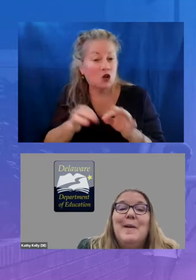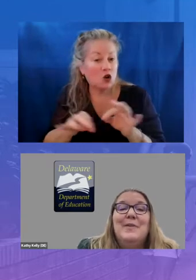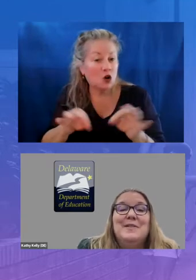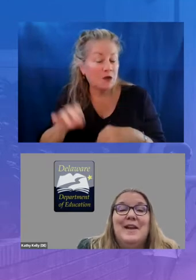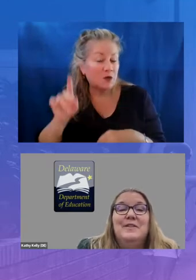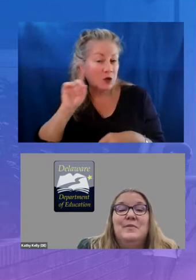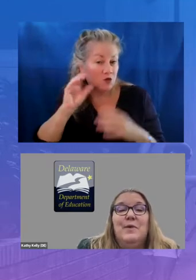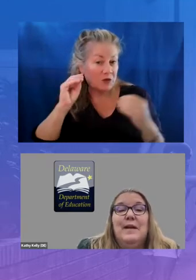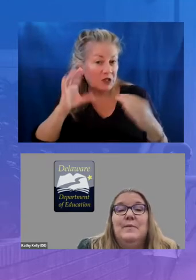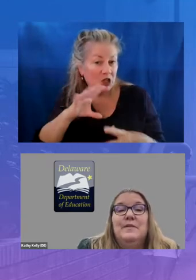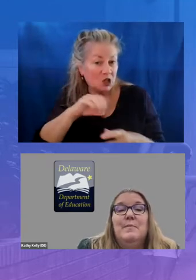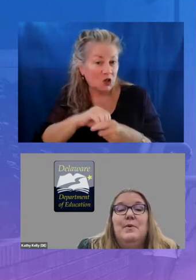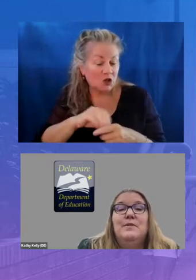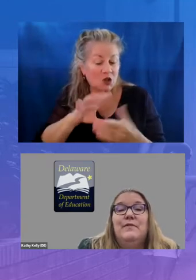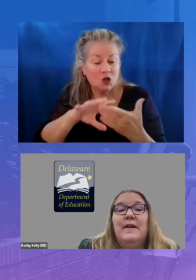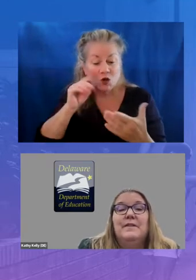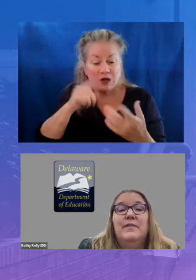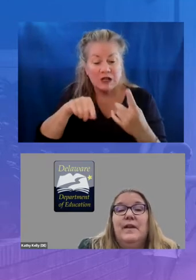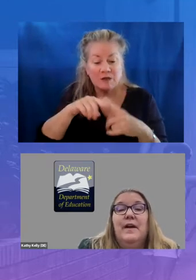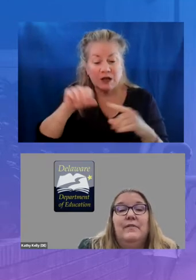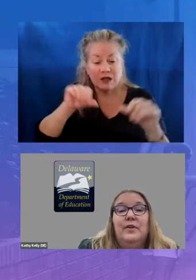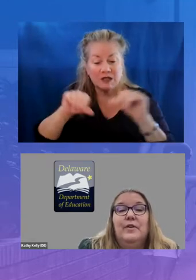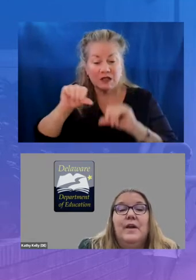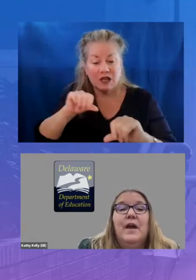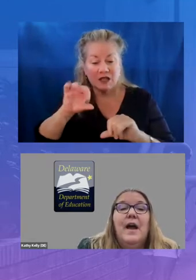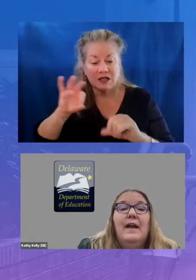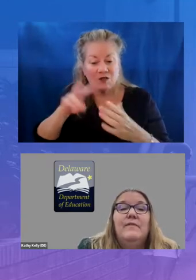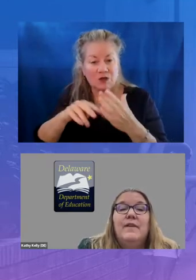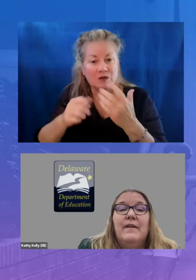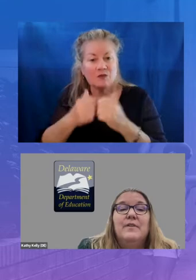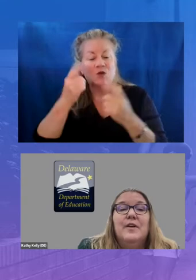the science of reading was the most effective thing i've learned i have never taught the